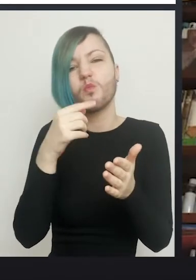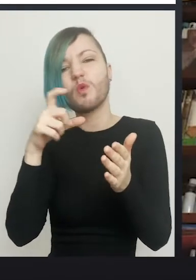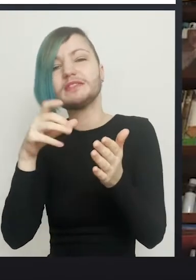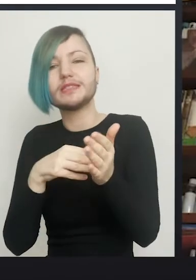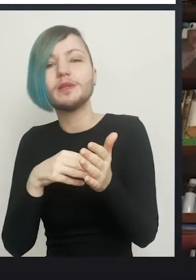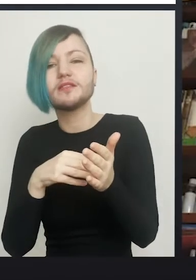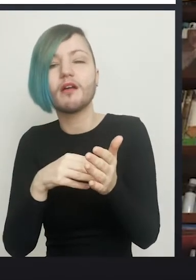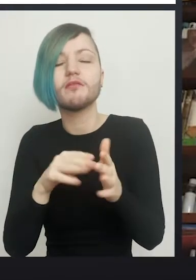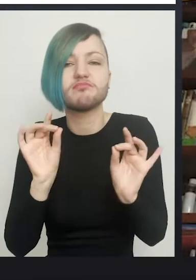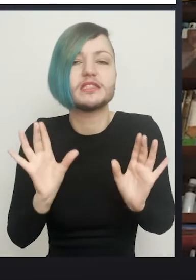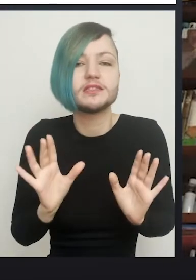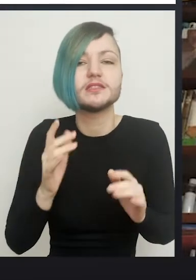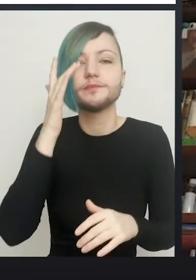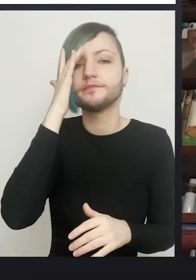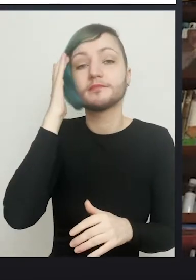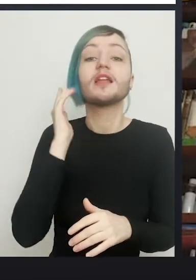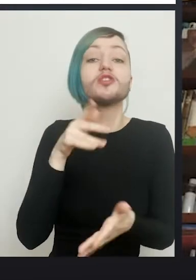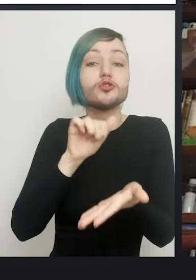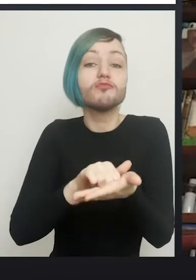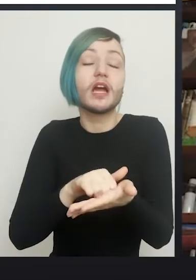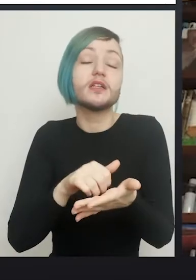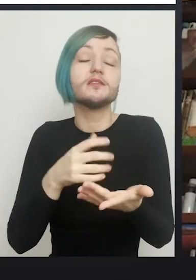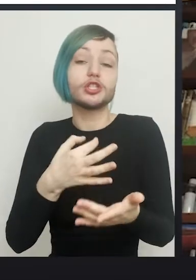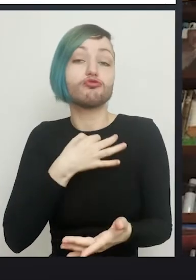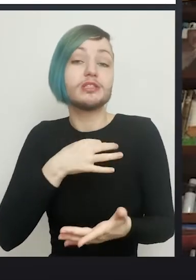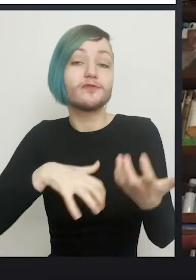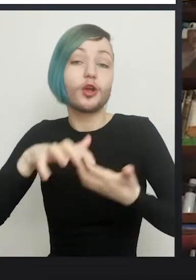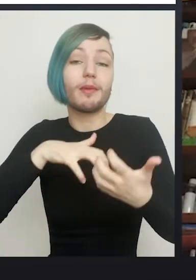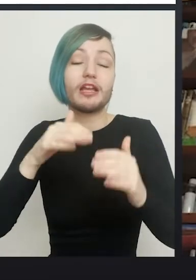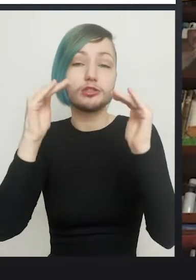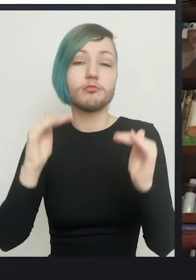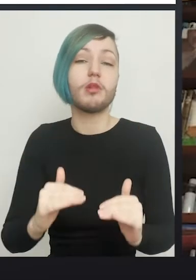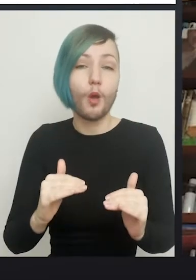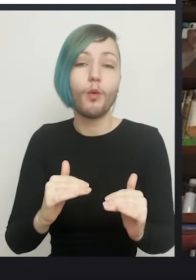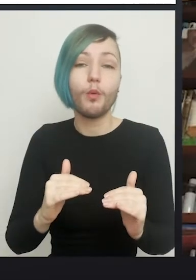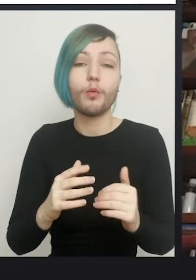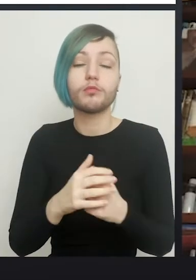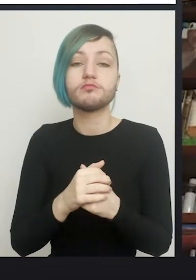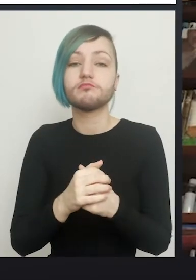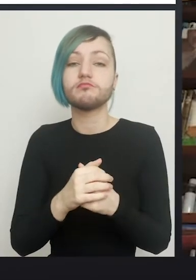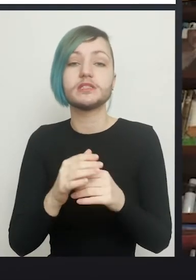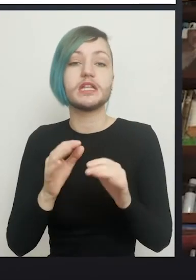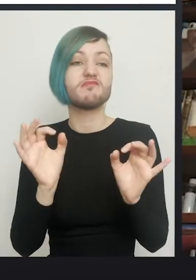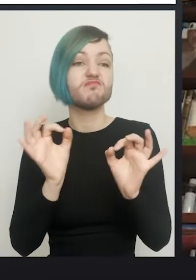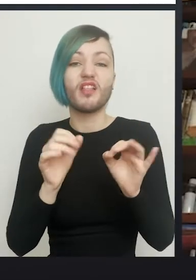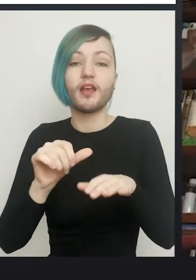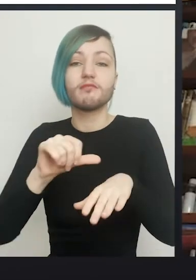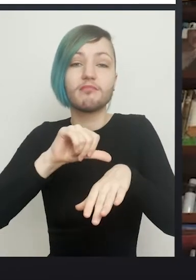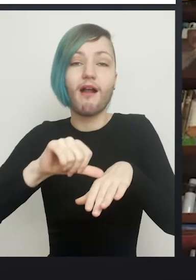But you're right, the risk in terms of complications is much lower. There's no dissection up against the rectum, there's no chance of a rectal injury.